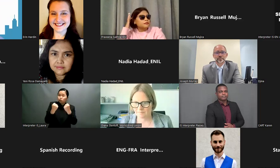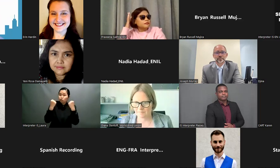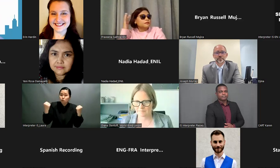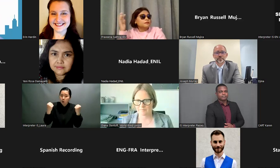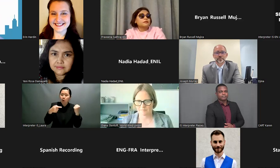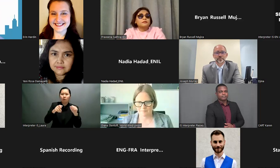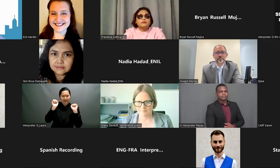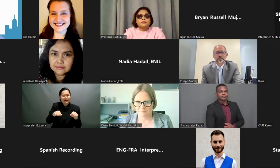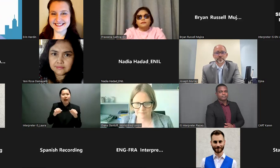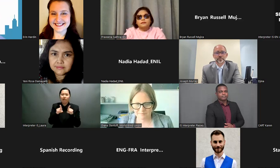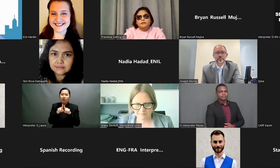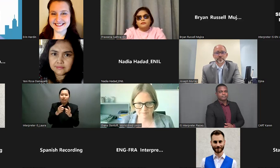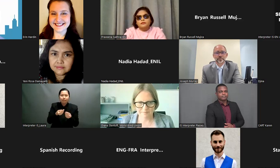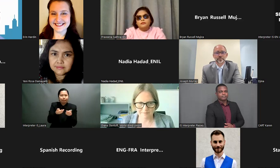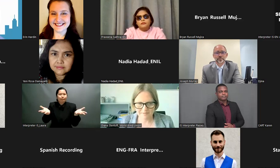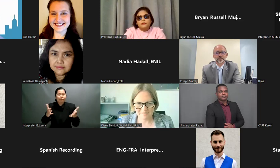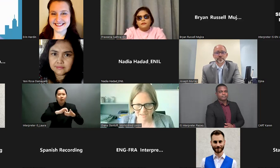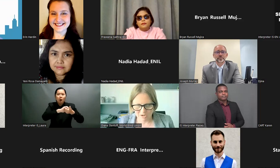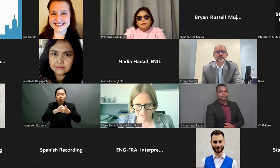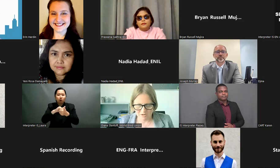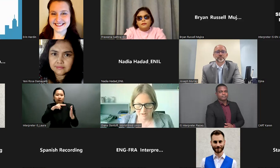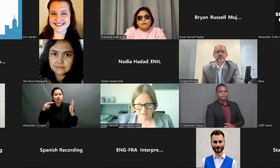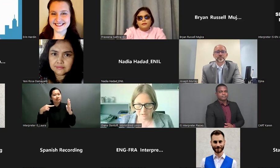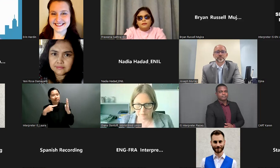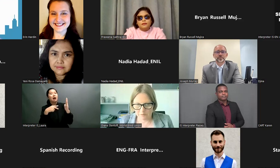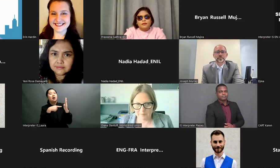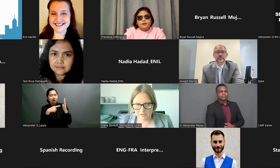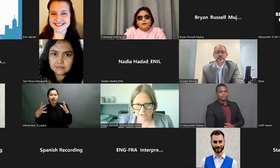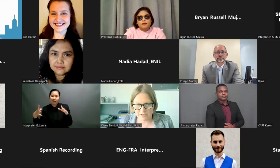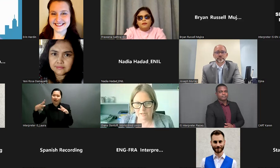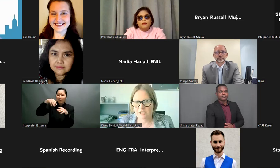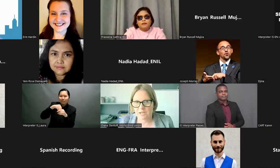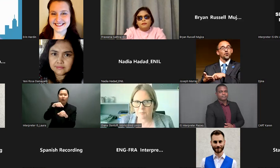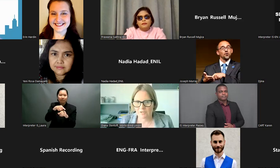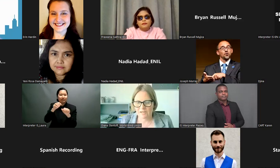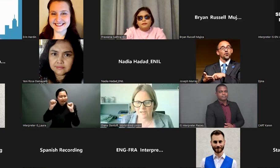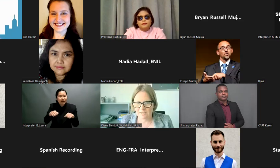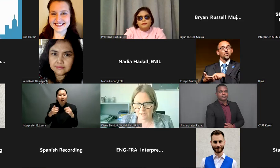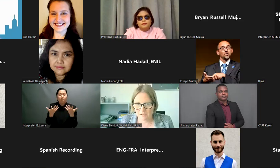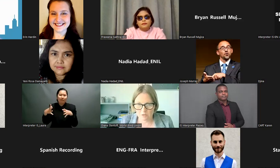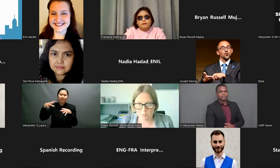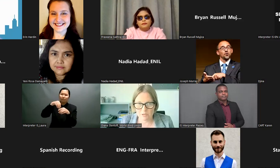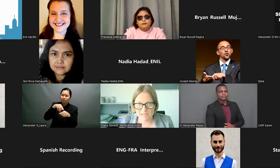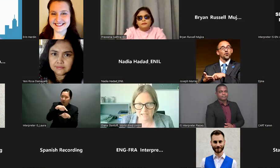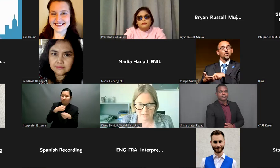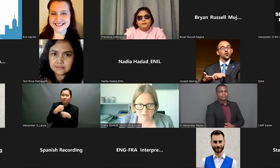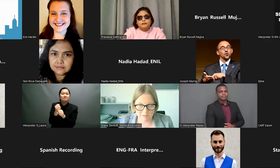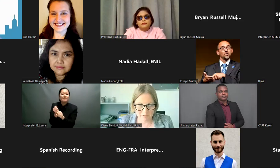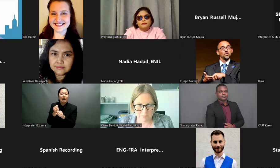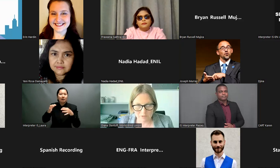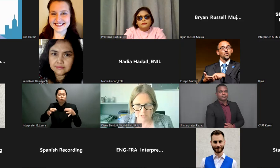unique perspective how are we doing thank you very much james and good morning good afternoon good